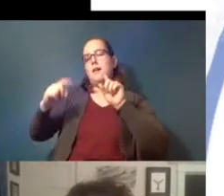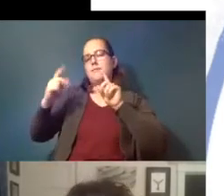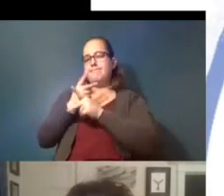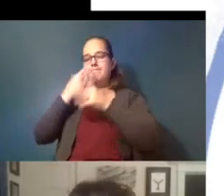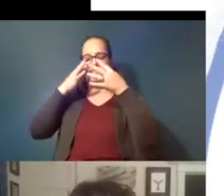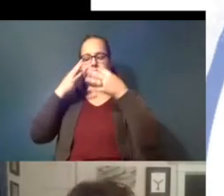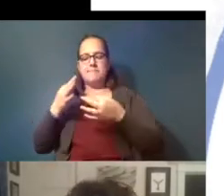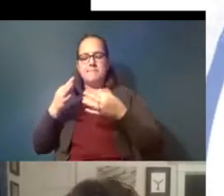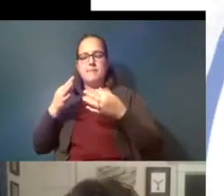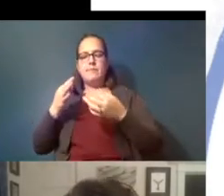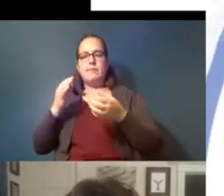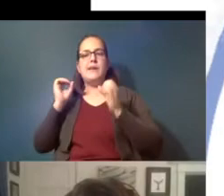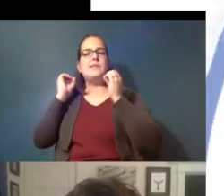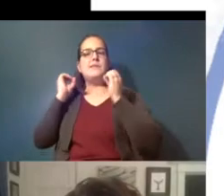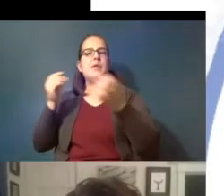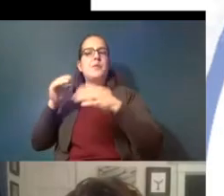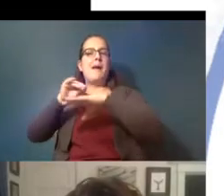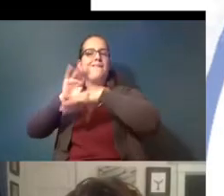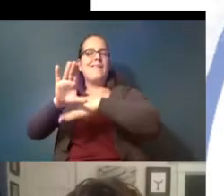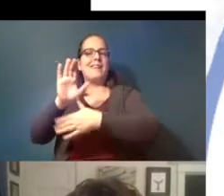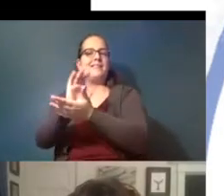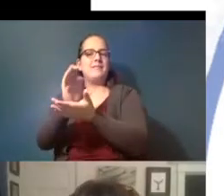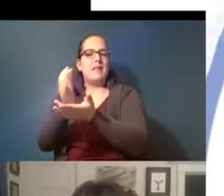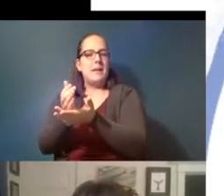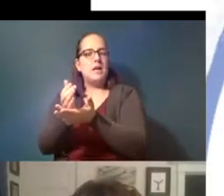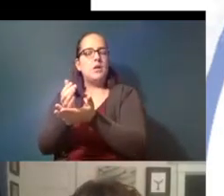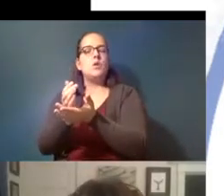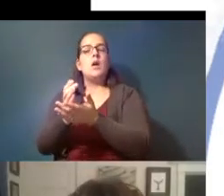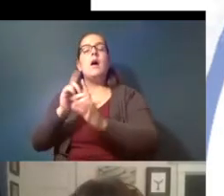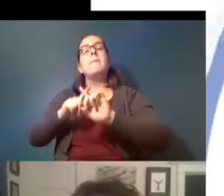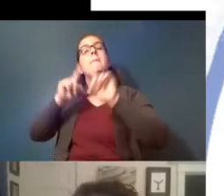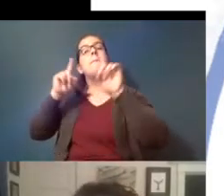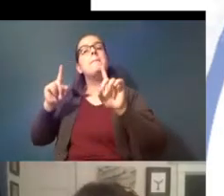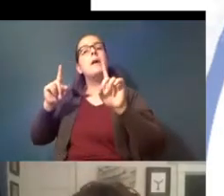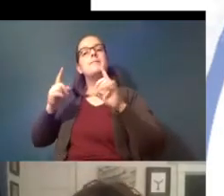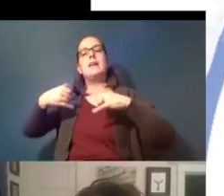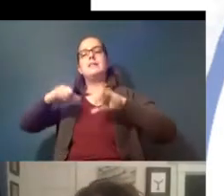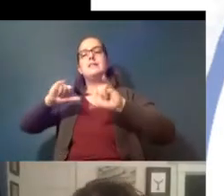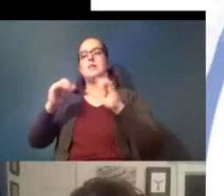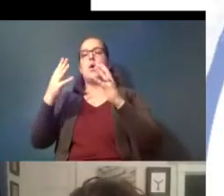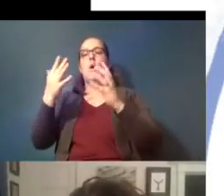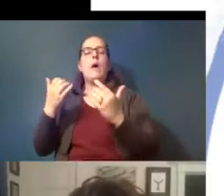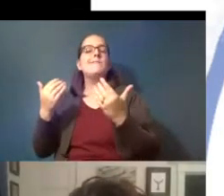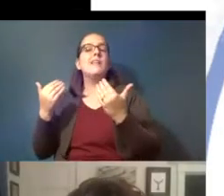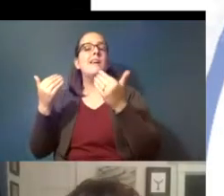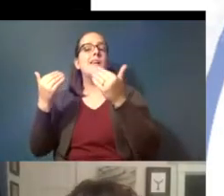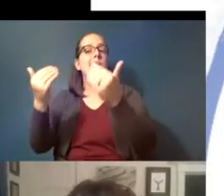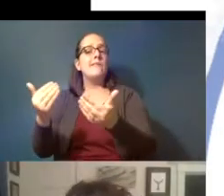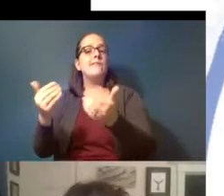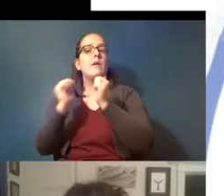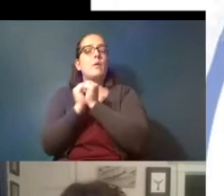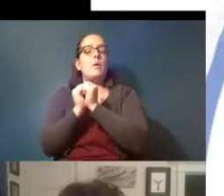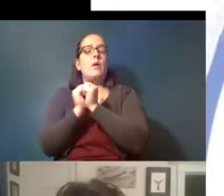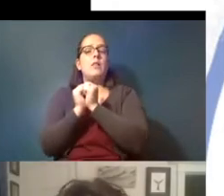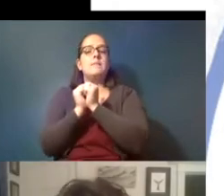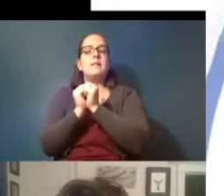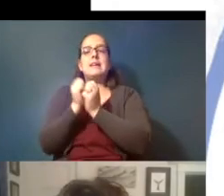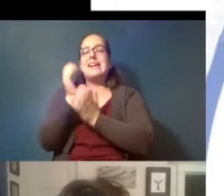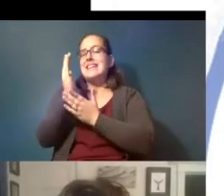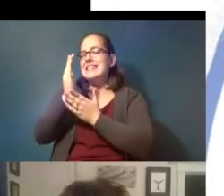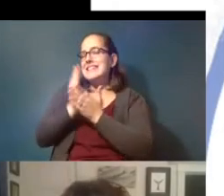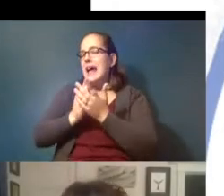a no effect concentration but they still want to move forward with some regulation you know